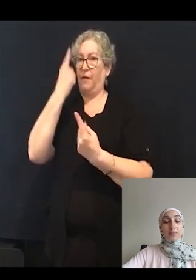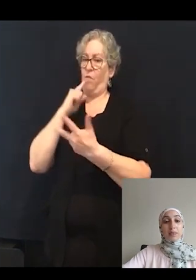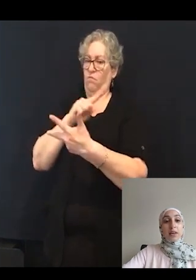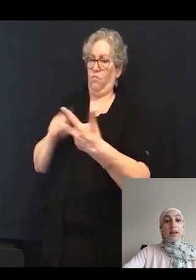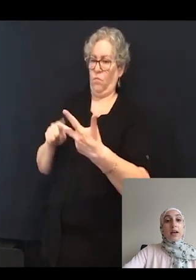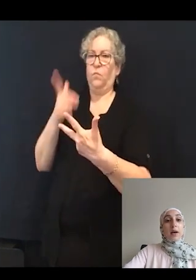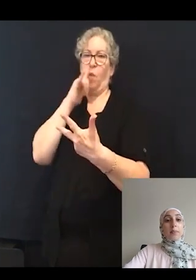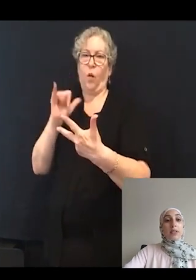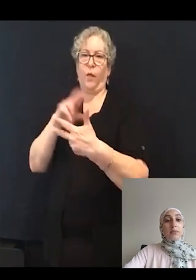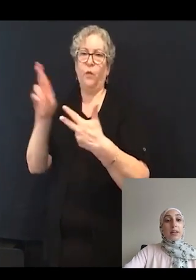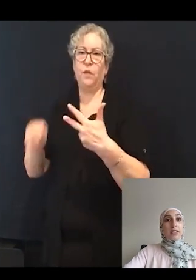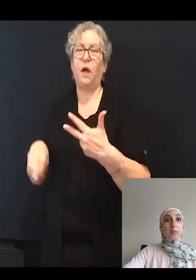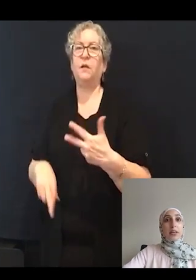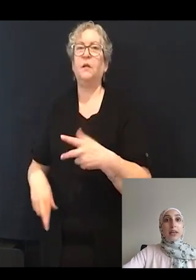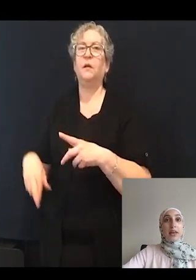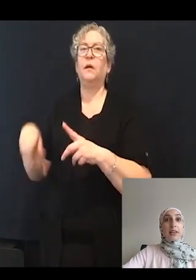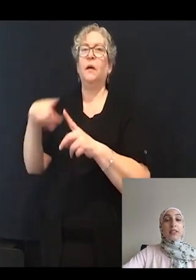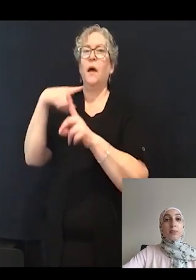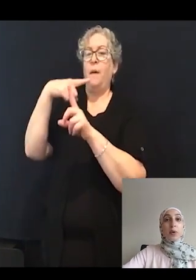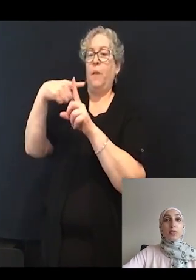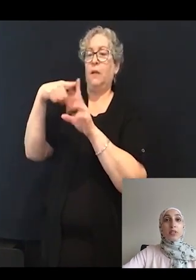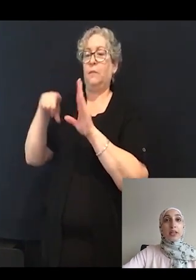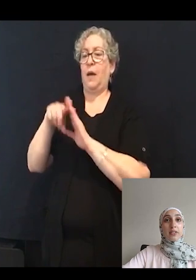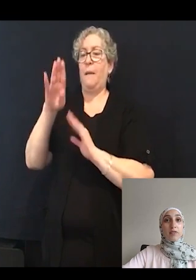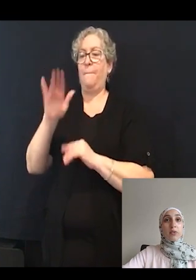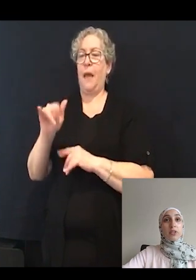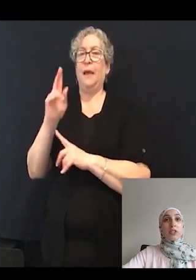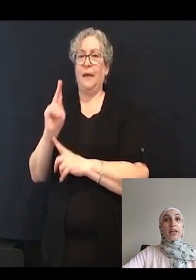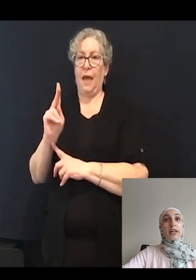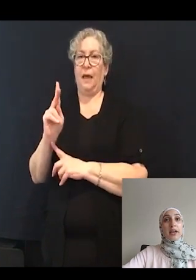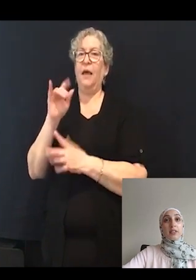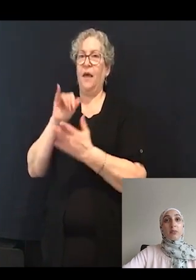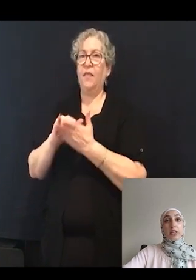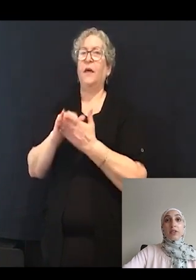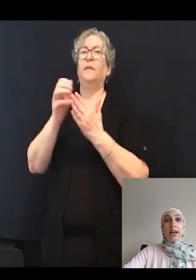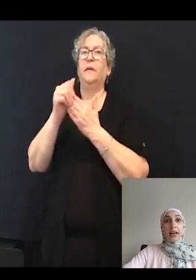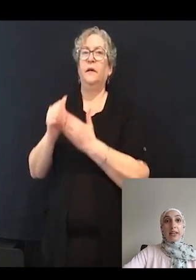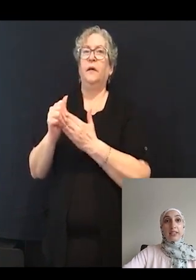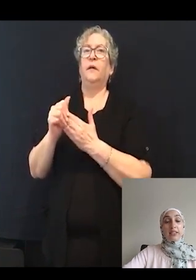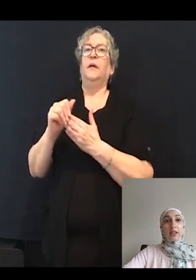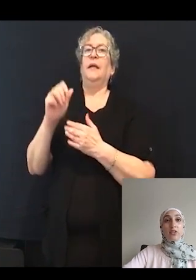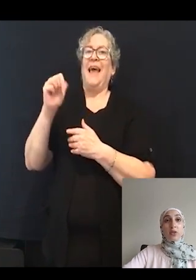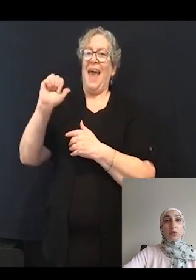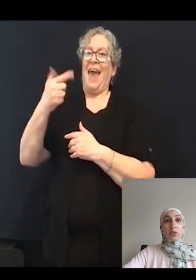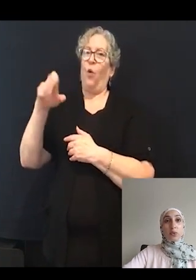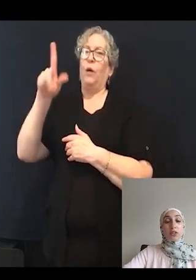Plus minus Bay K is a potent L-type voltage gated calcium channel agonist that is known to only target